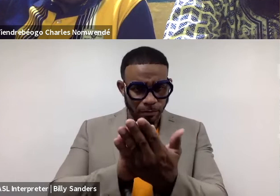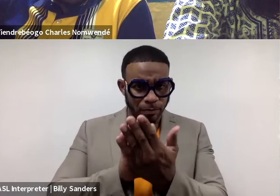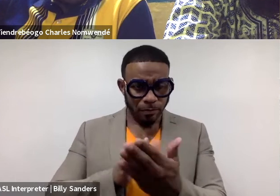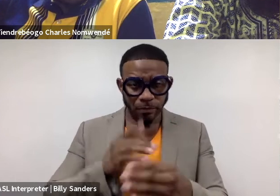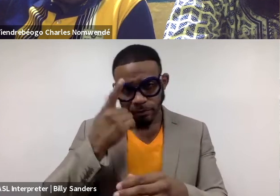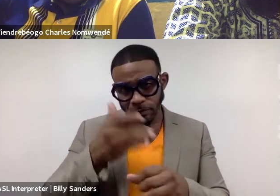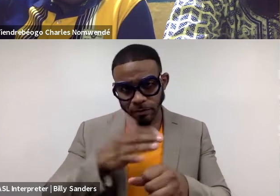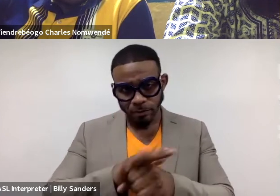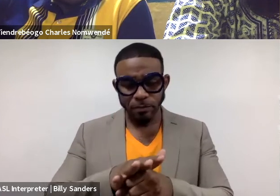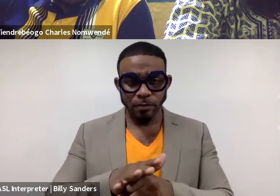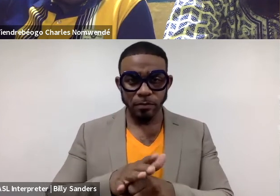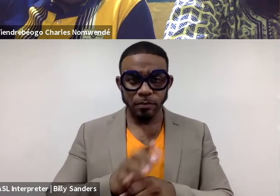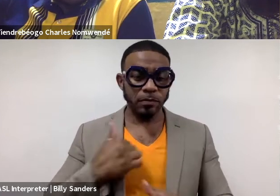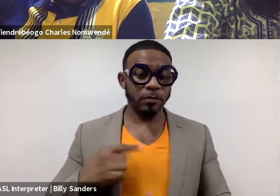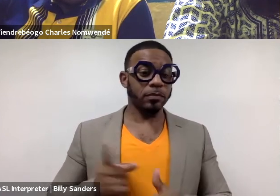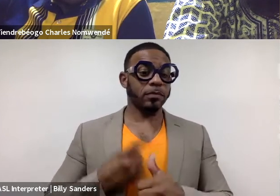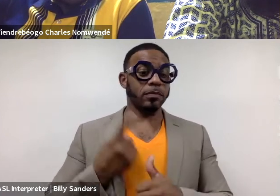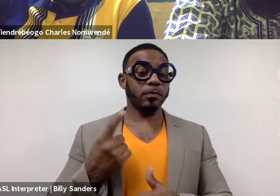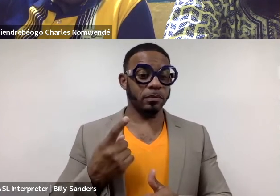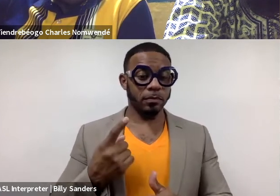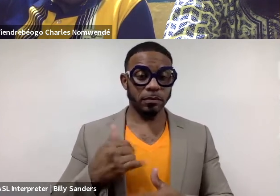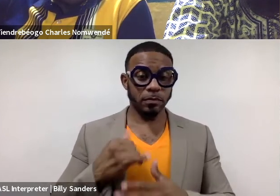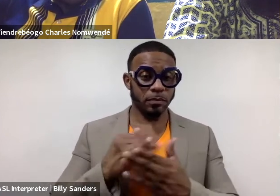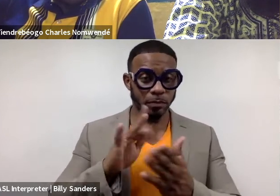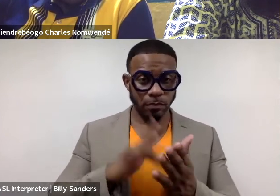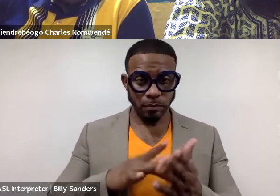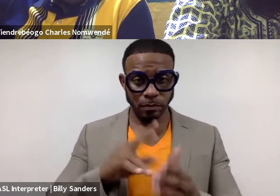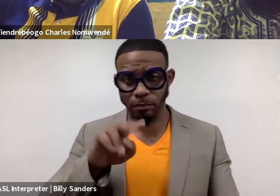And we were the first. The art center at NYU Abu Dhabi,